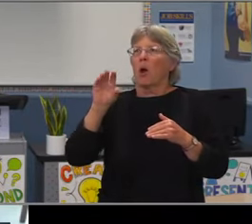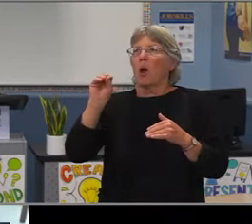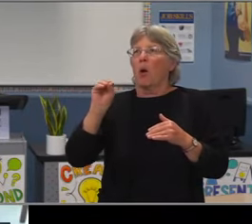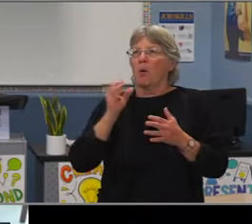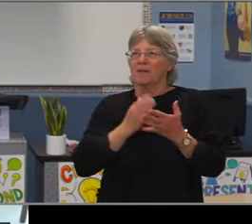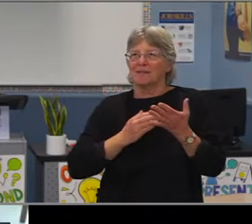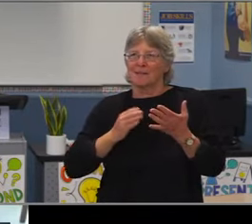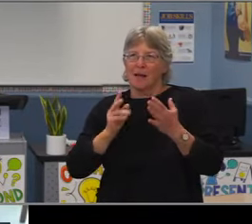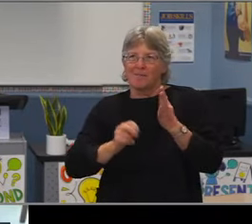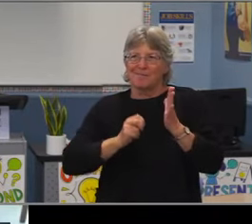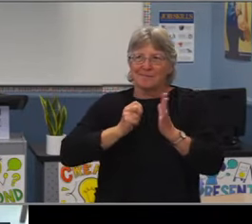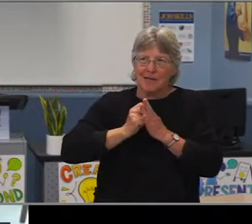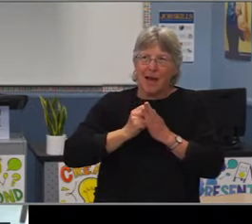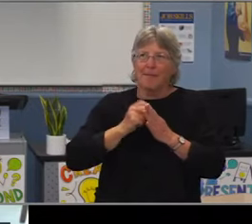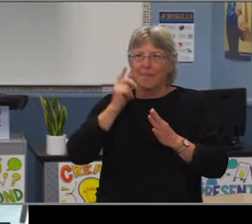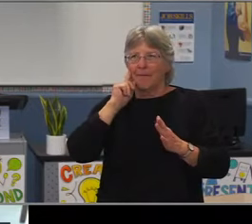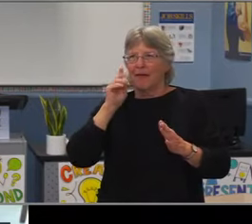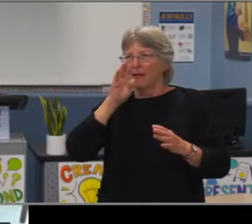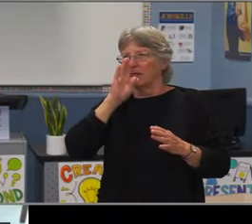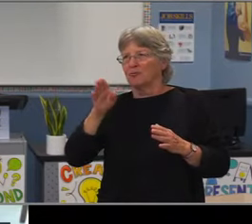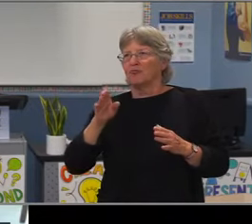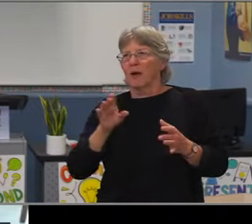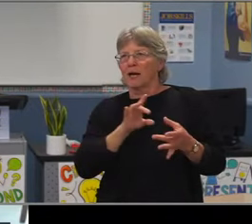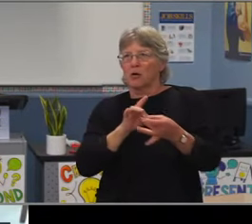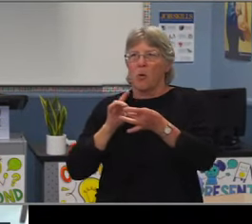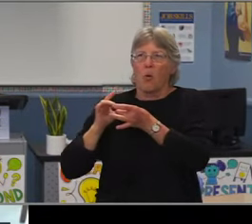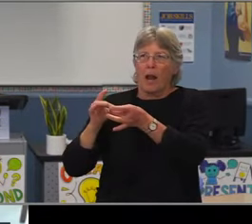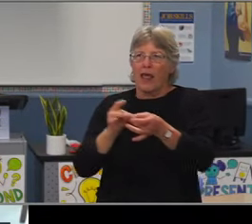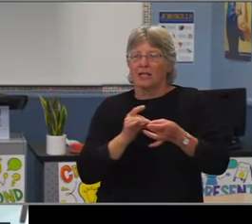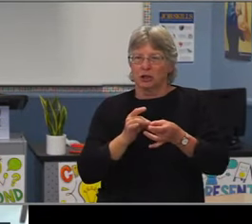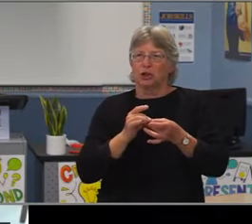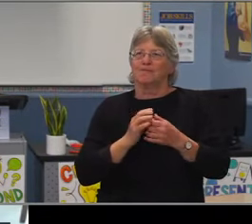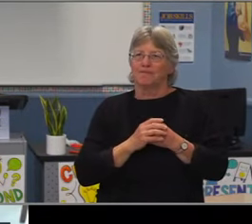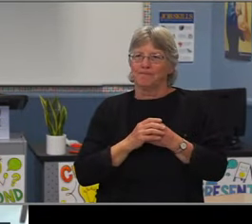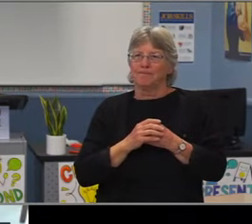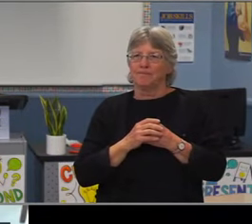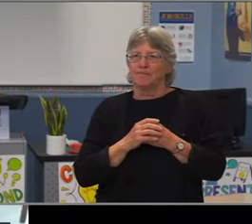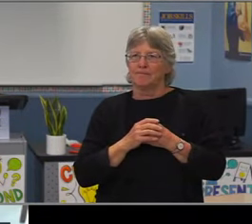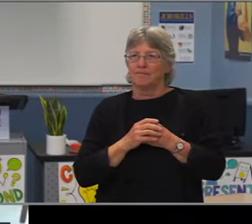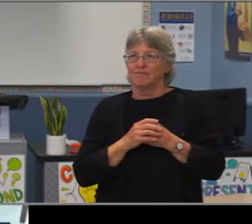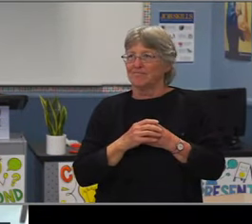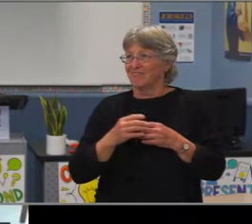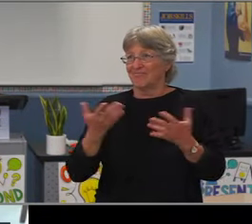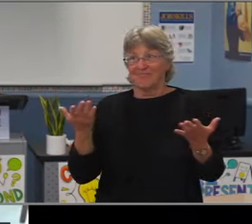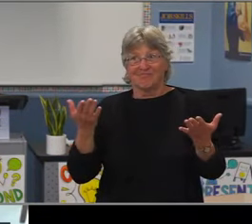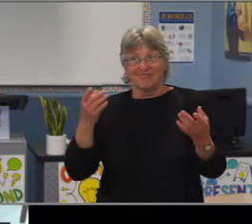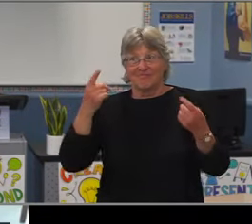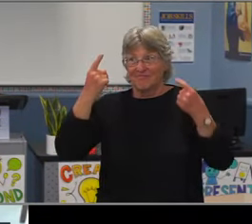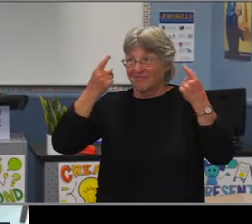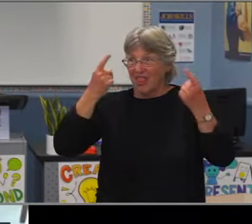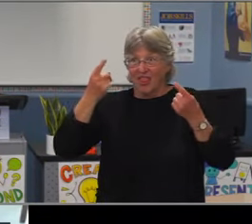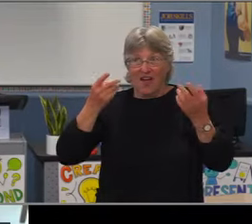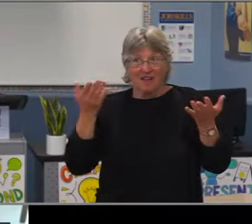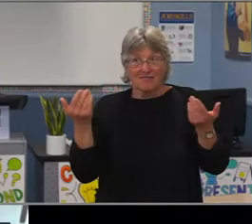they'll understand, there'll be educated, they'll be informed. They'll understand how the system works and the importance of having those grades